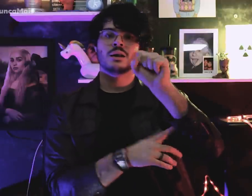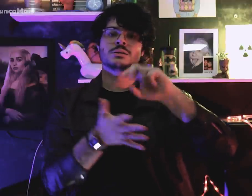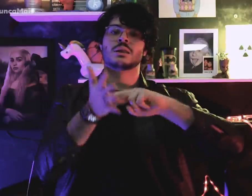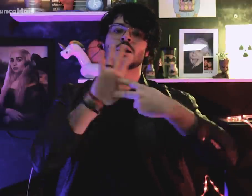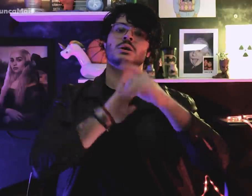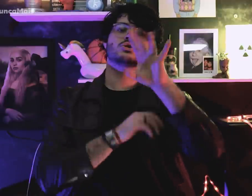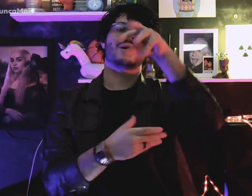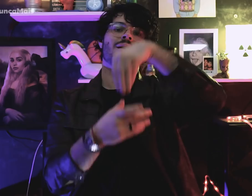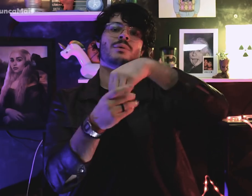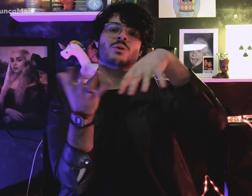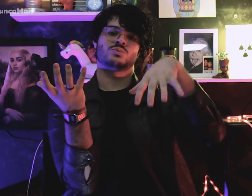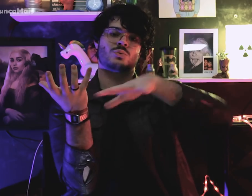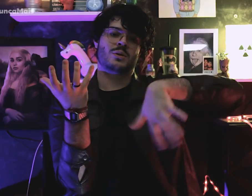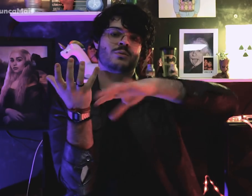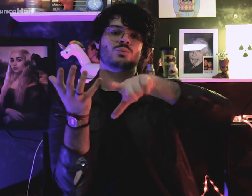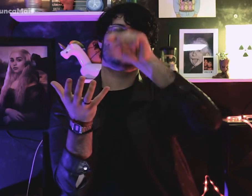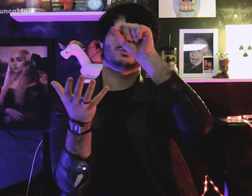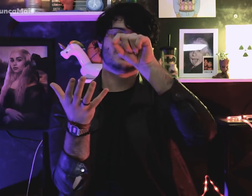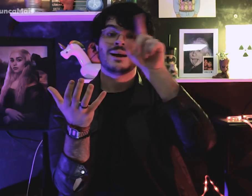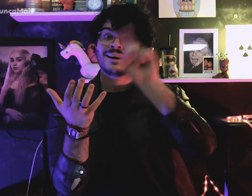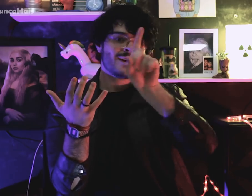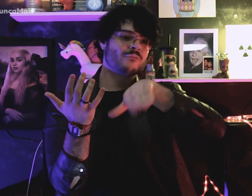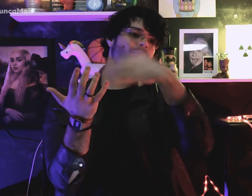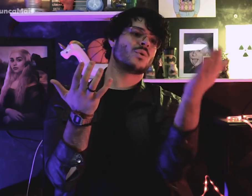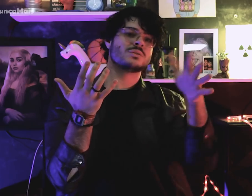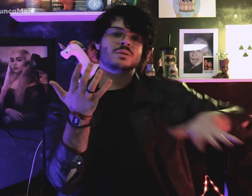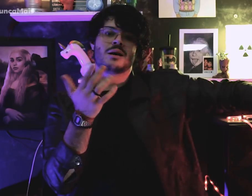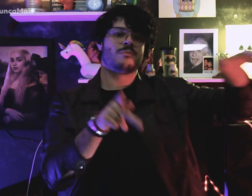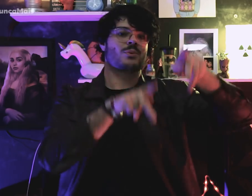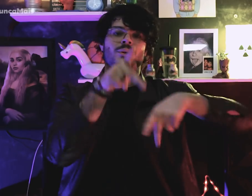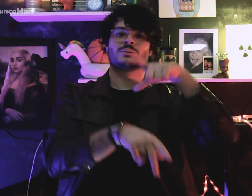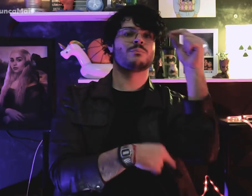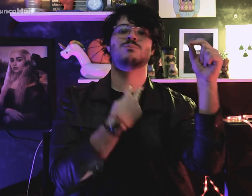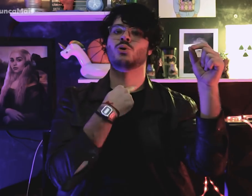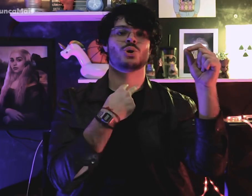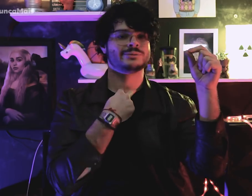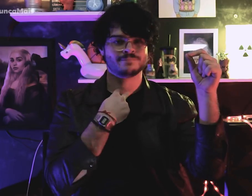Pois os presidentes eram eleitos com votação no Congresso Nacional, não pela escolha do povo.